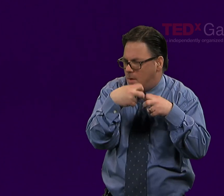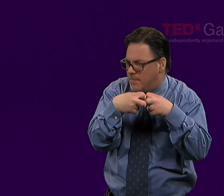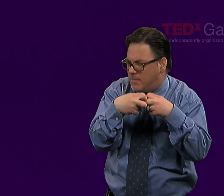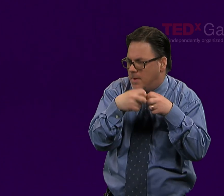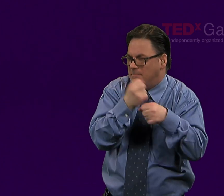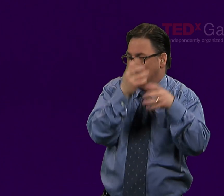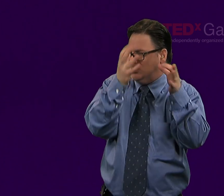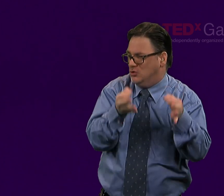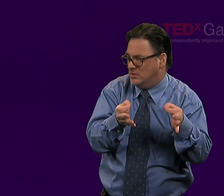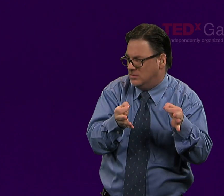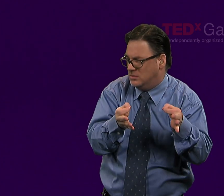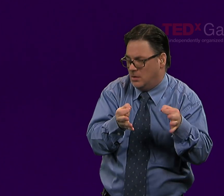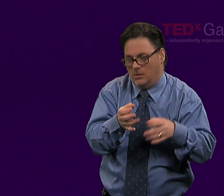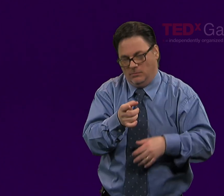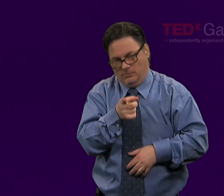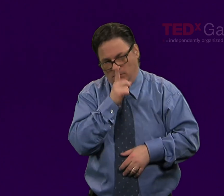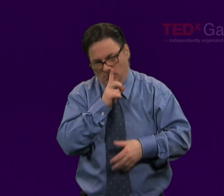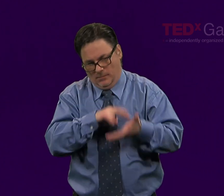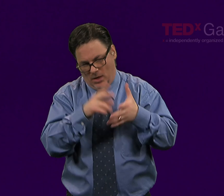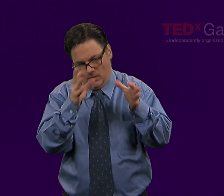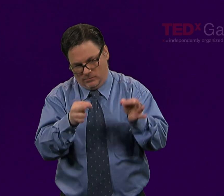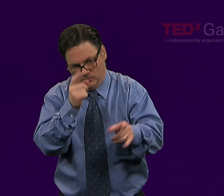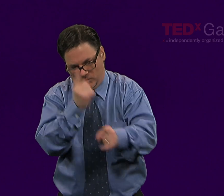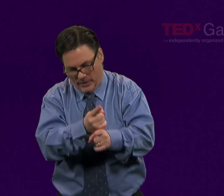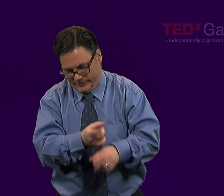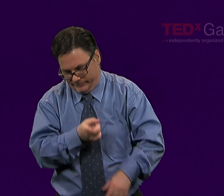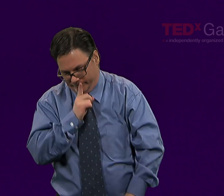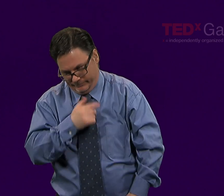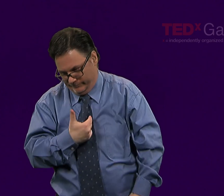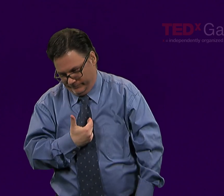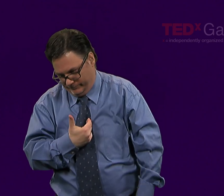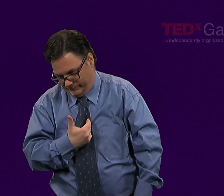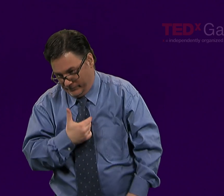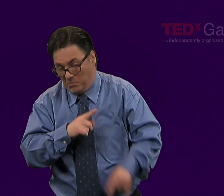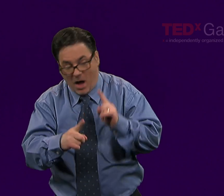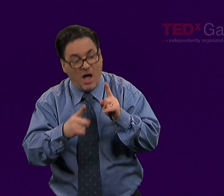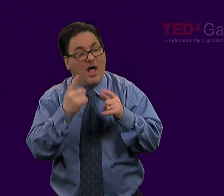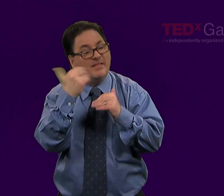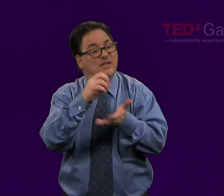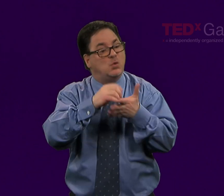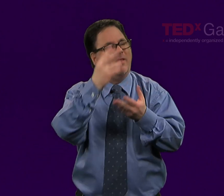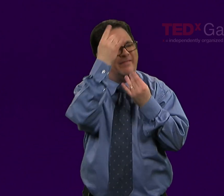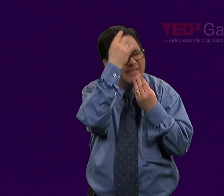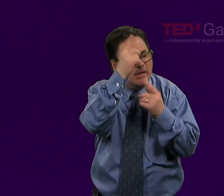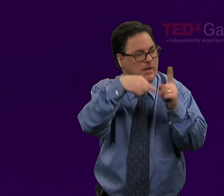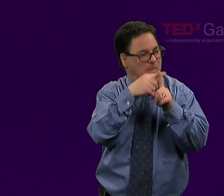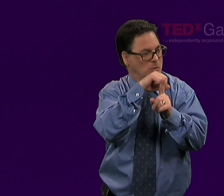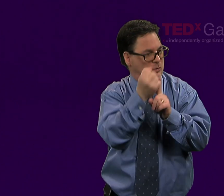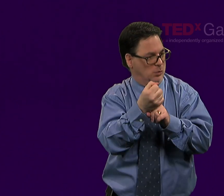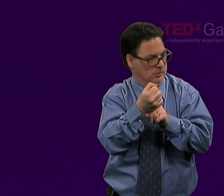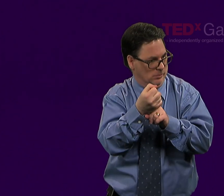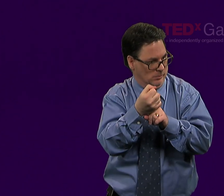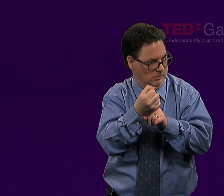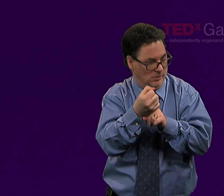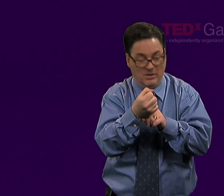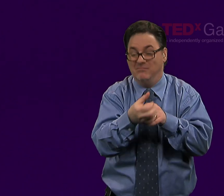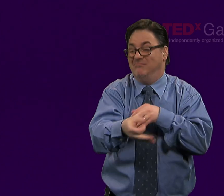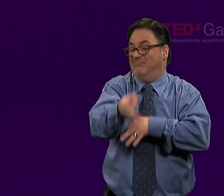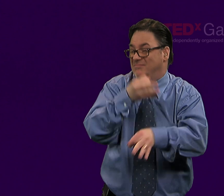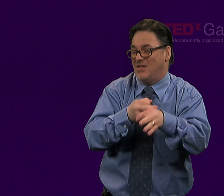and better determine solutions. It won't solve everything, but it allows them to think about those solutions even if they make the wrong choice from it,